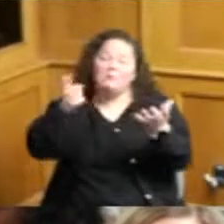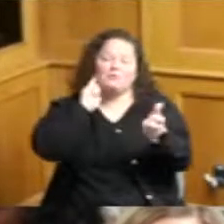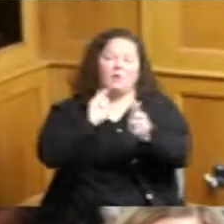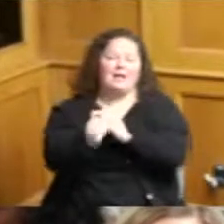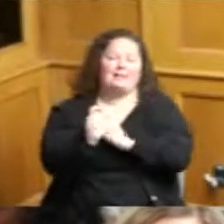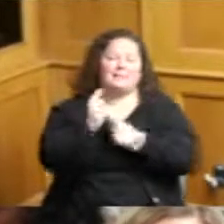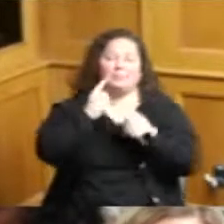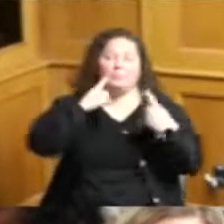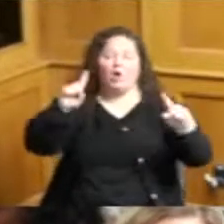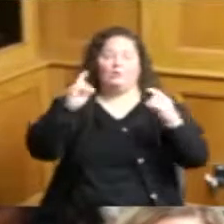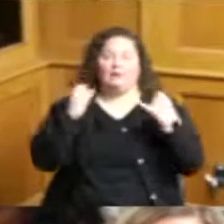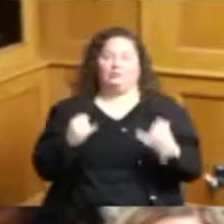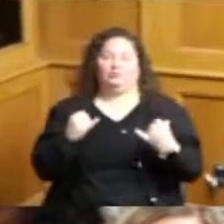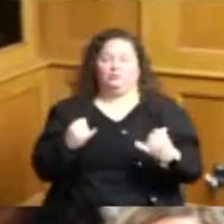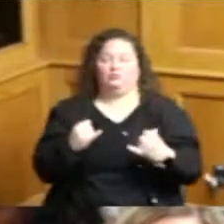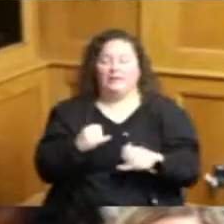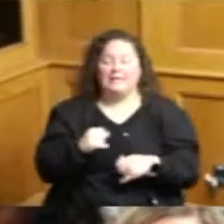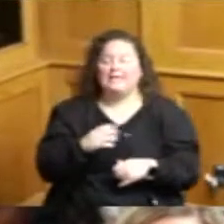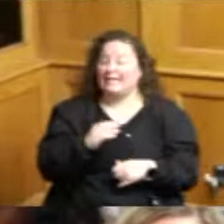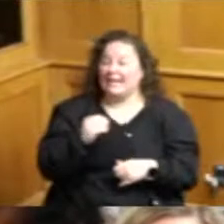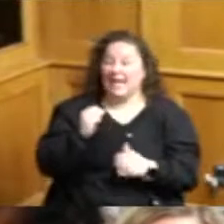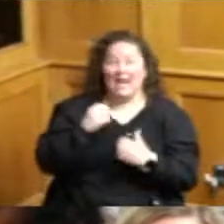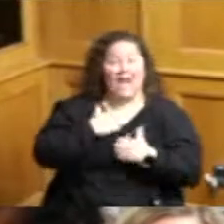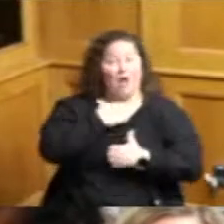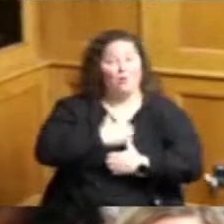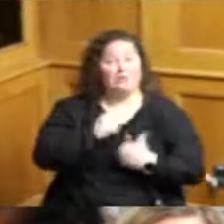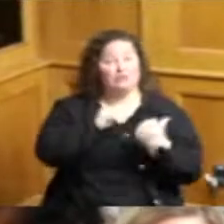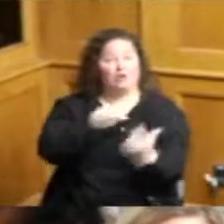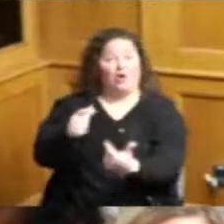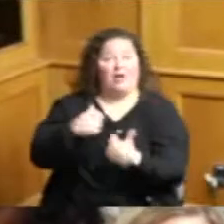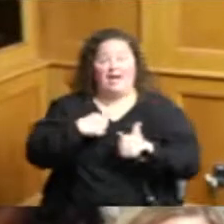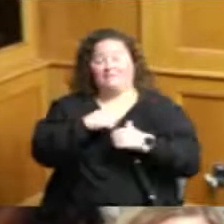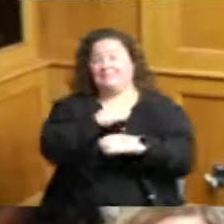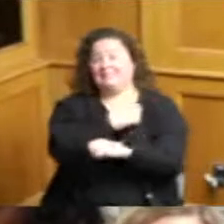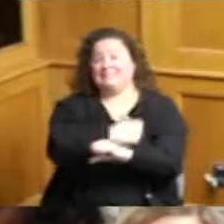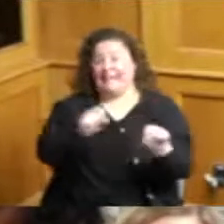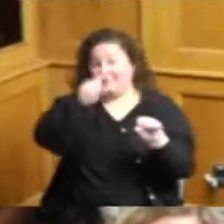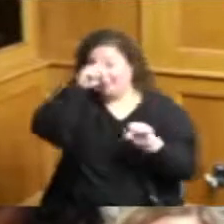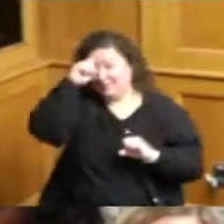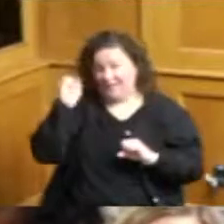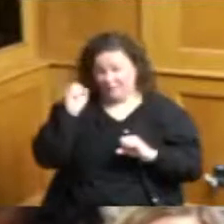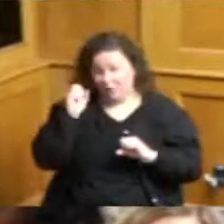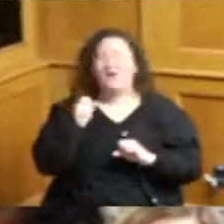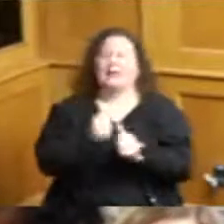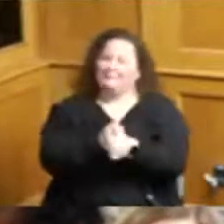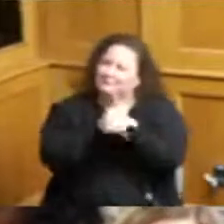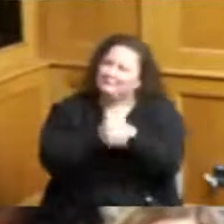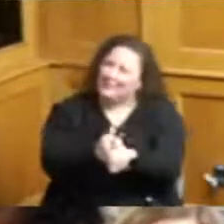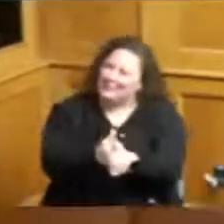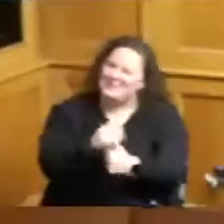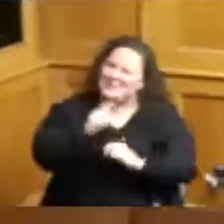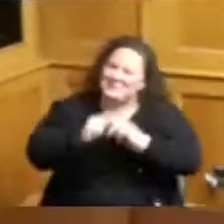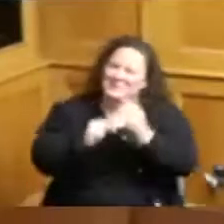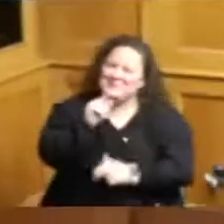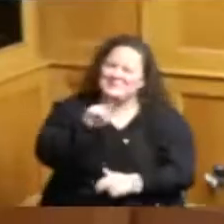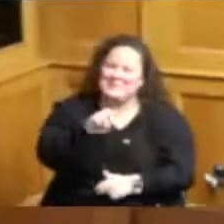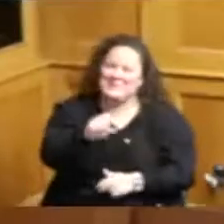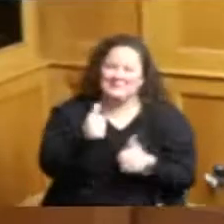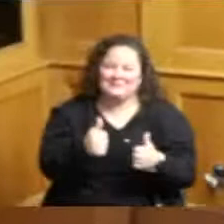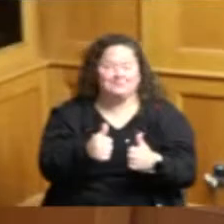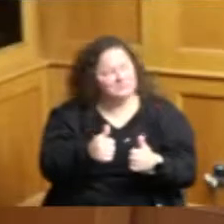again wish everybody out there a safe summer and make sure they get in for the building codes thank you so much hang around we'll do a picture in a few minutes